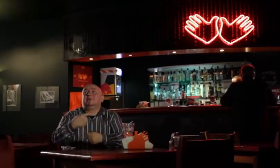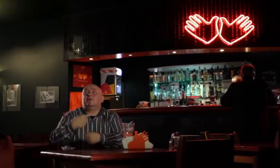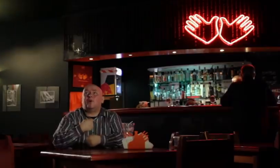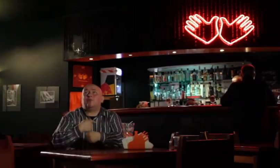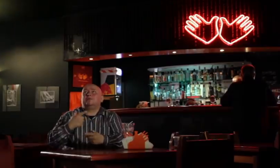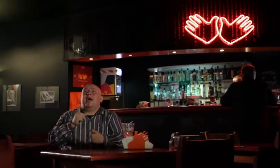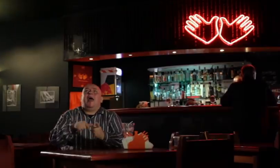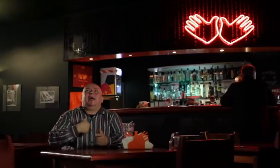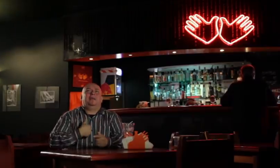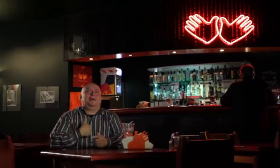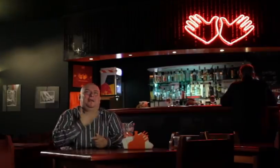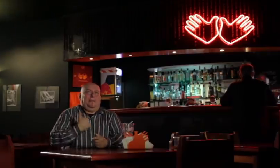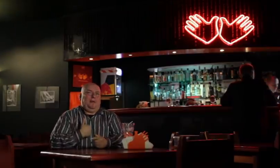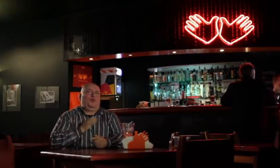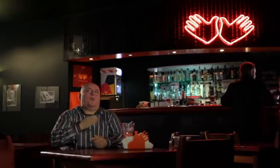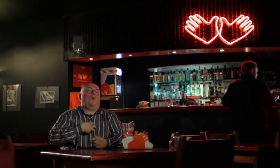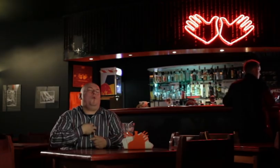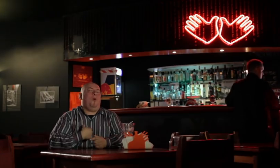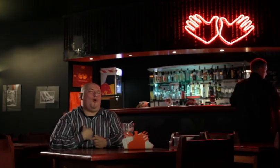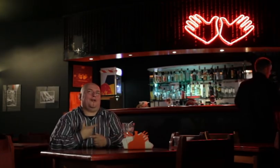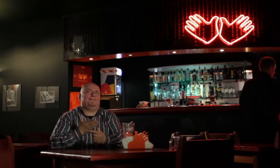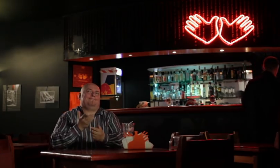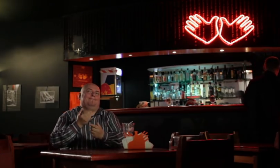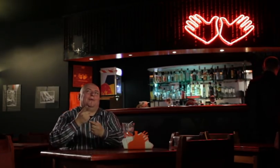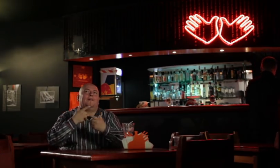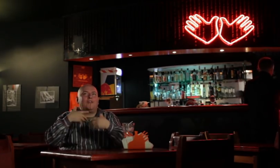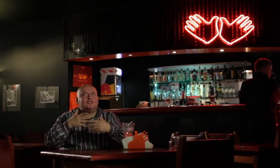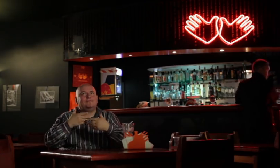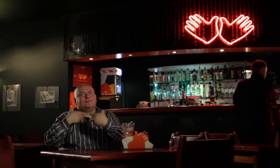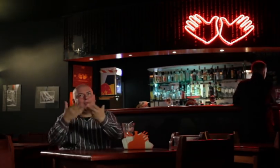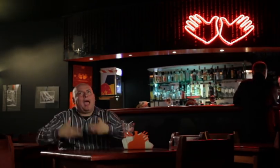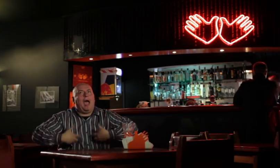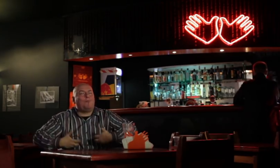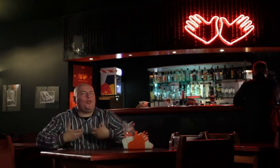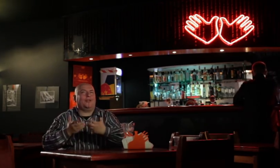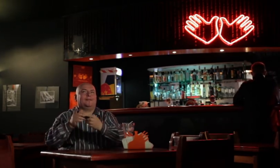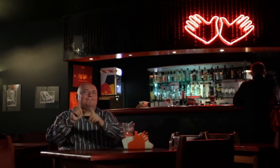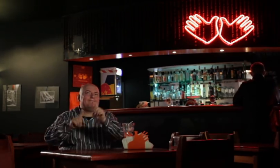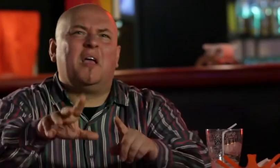I don’t care if they tease me at work I am cheerful and I want to give joy.